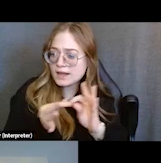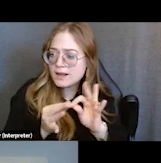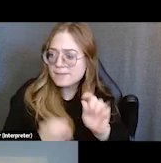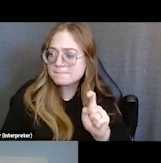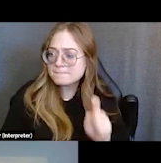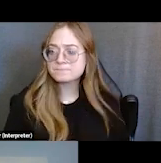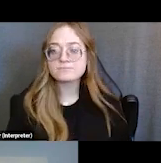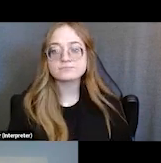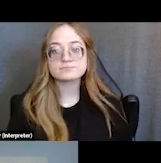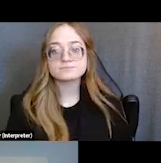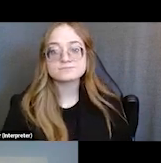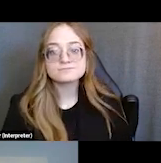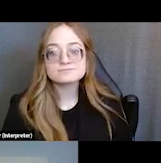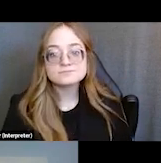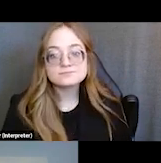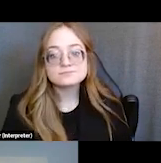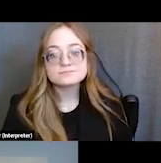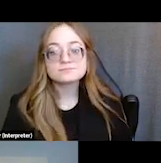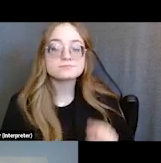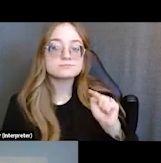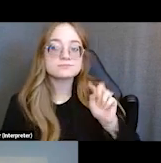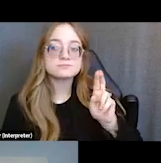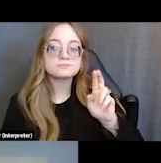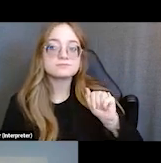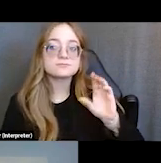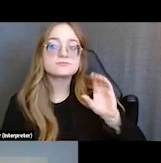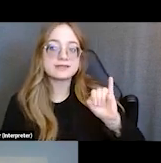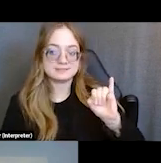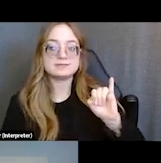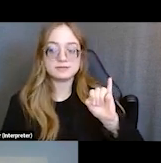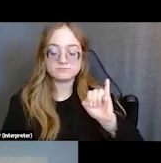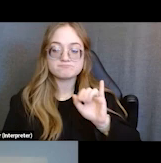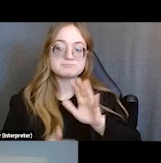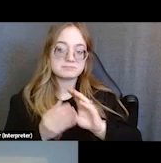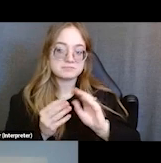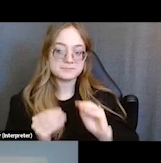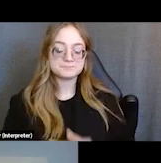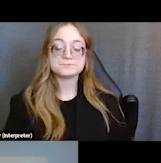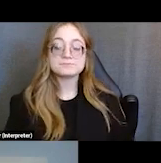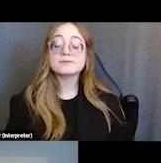Well often, so a lot of times, my clients are homeless, but like,